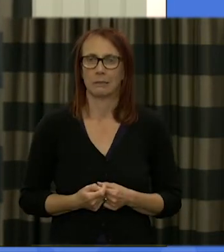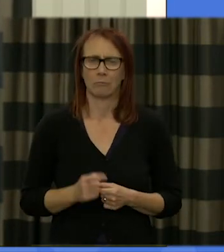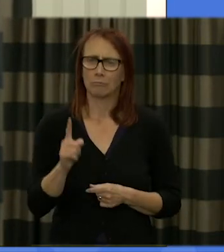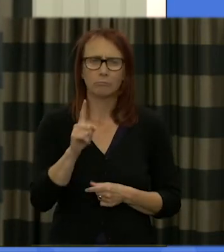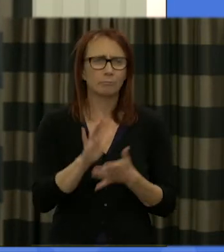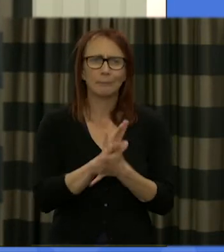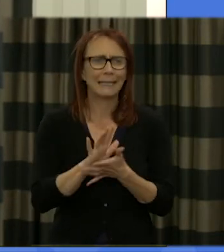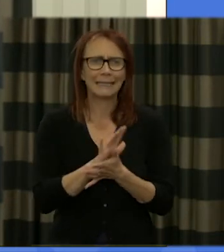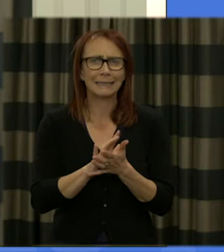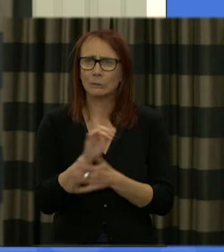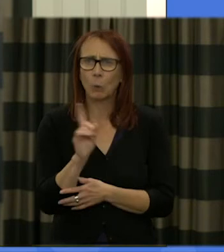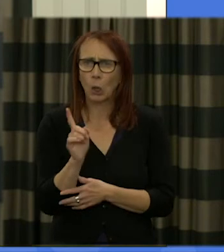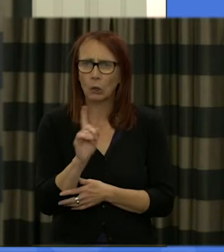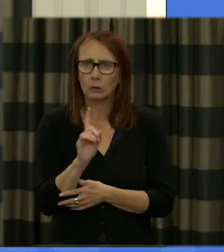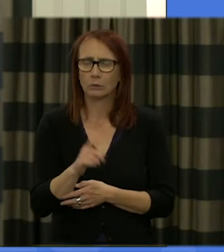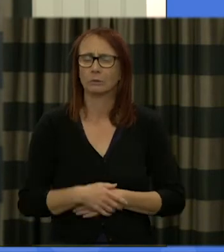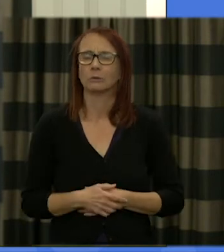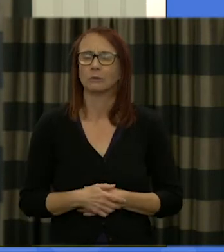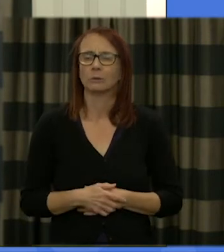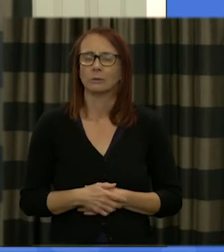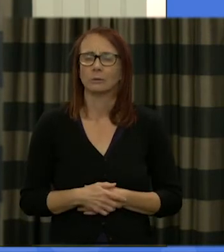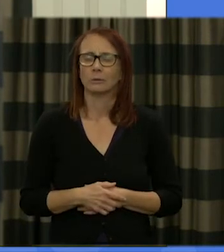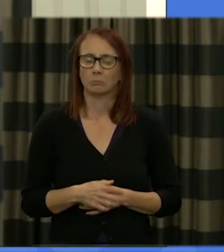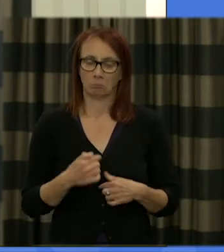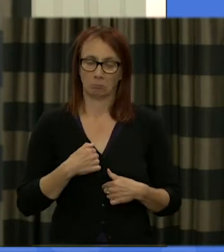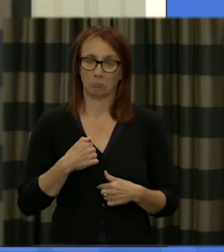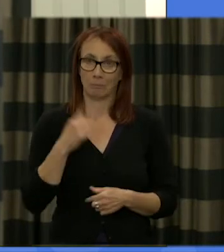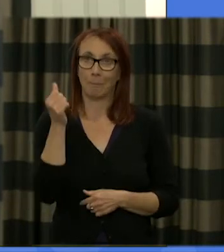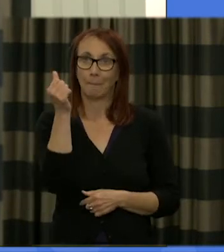means for our purposes what that means is that I am an academic engaged in the